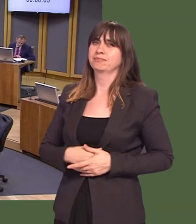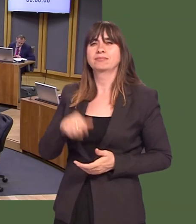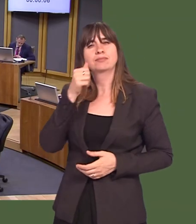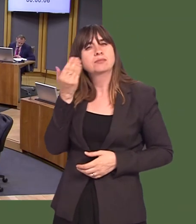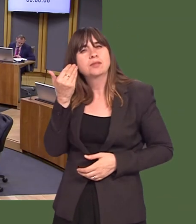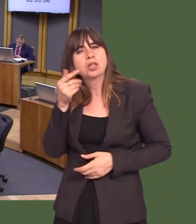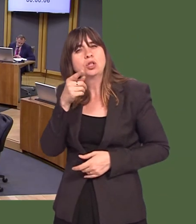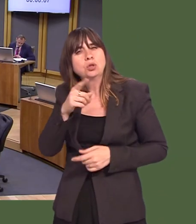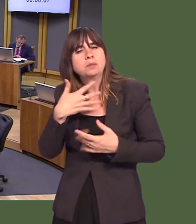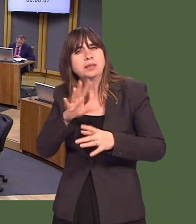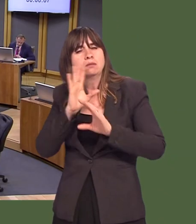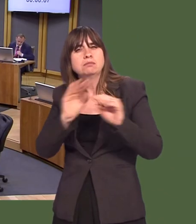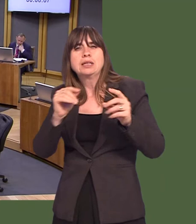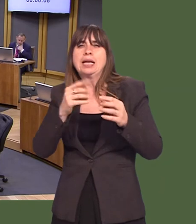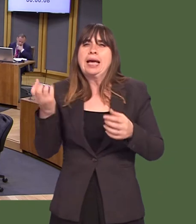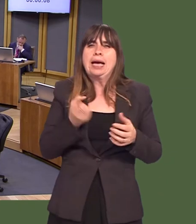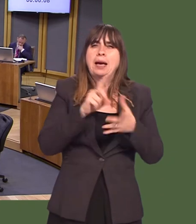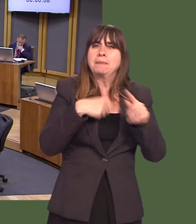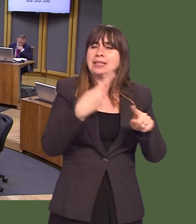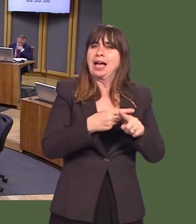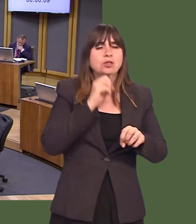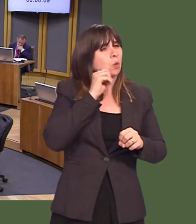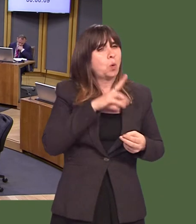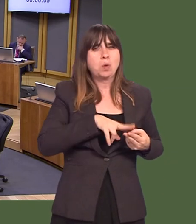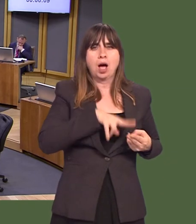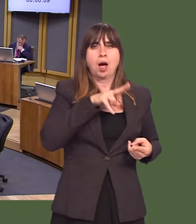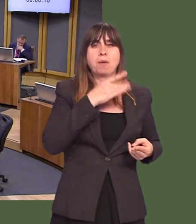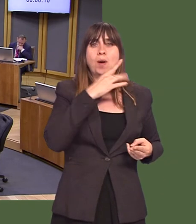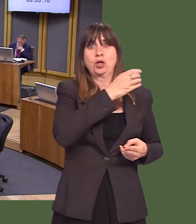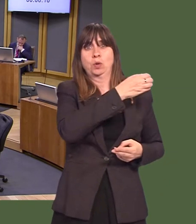I note that earlier you pledged not to increase income tax during the term of this Assembly,